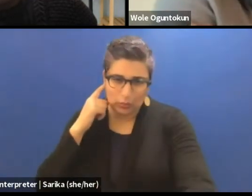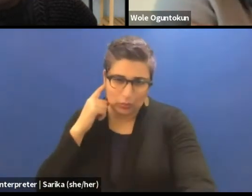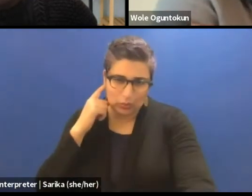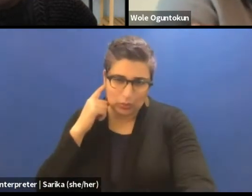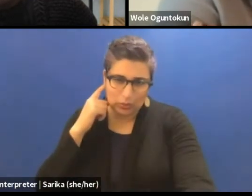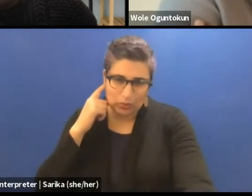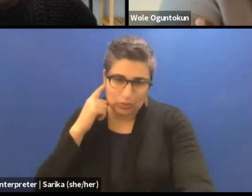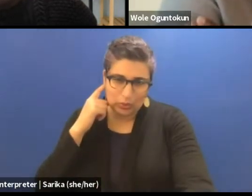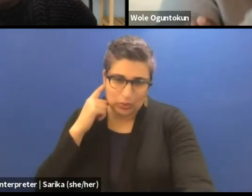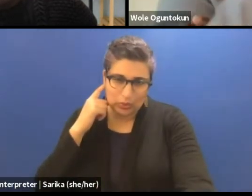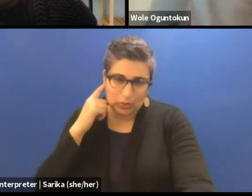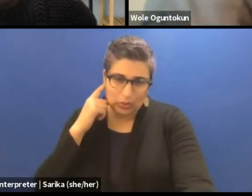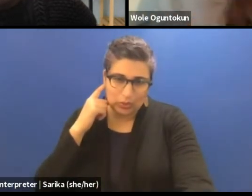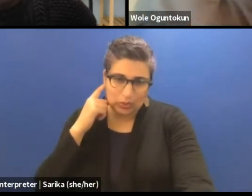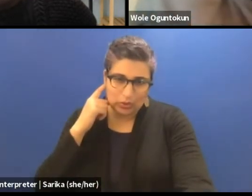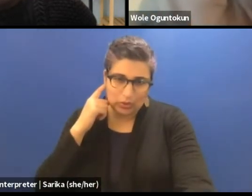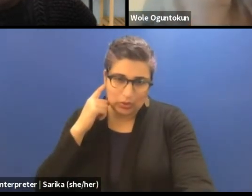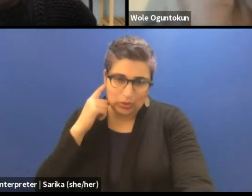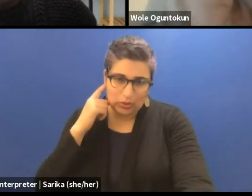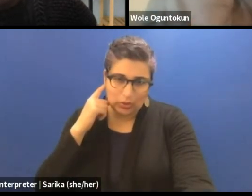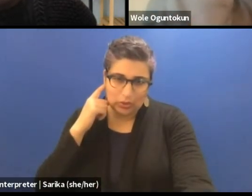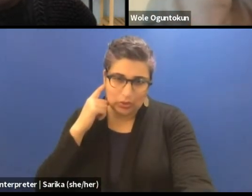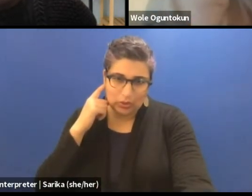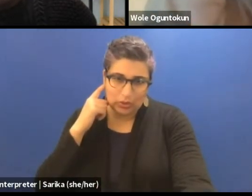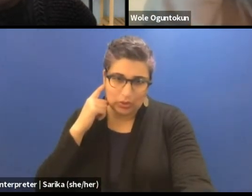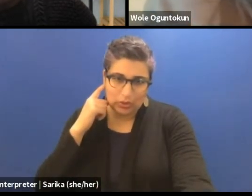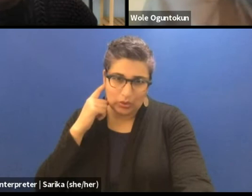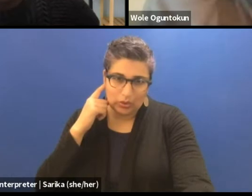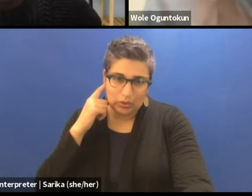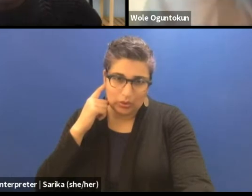(crackling drowns the speaker).